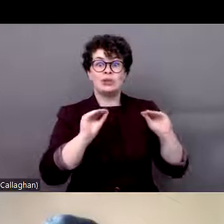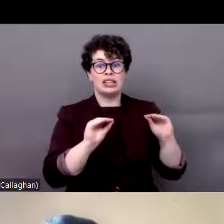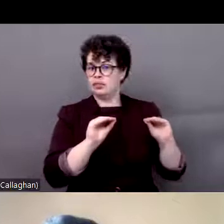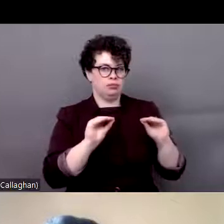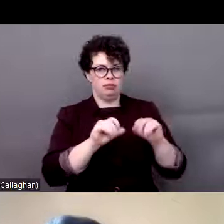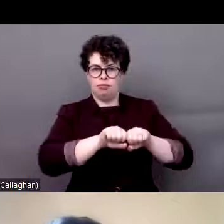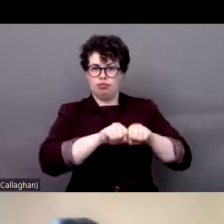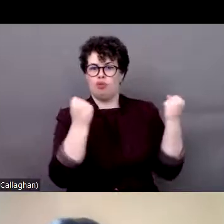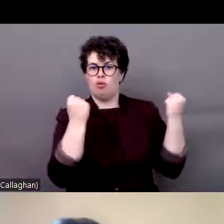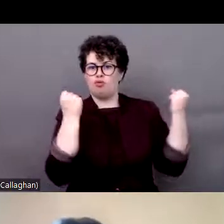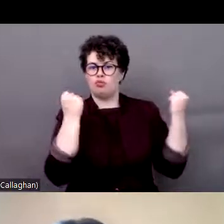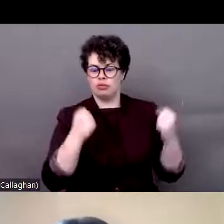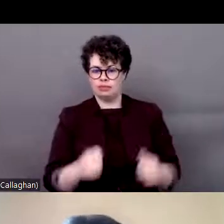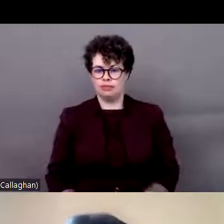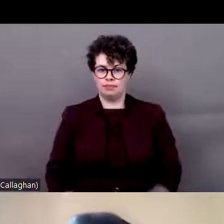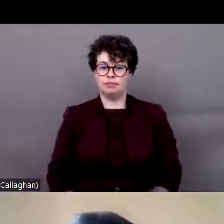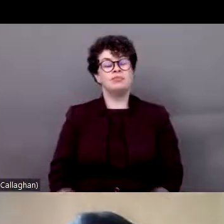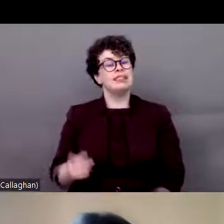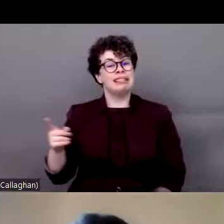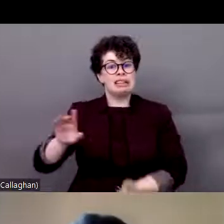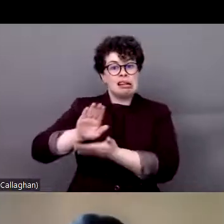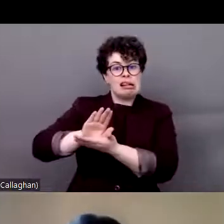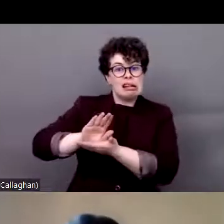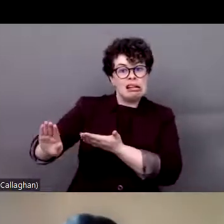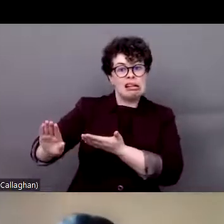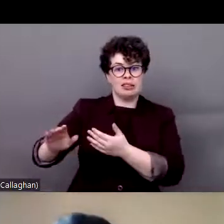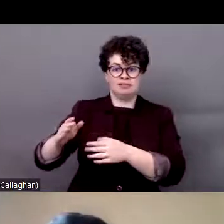process of exclusion takes place because